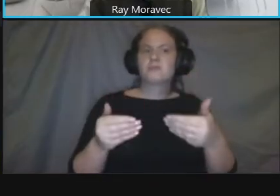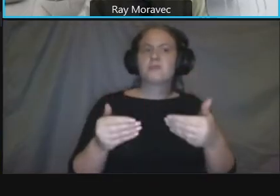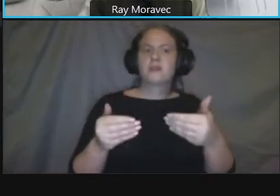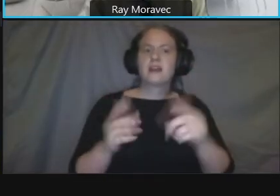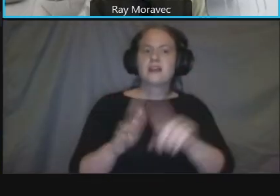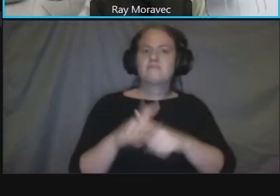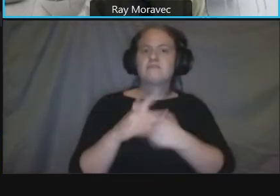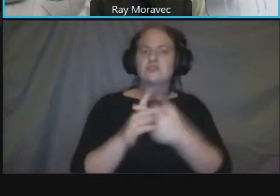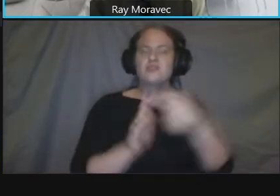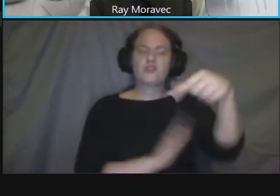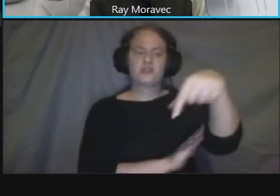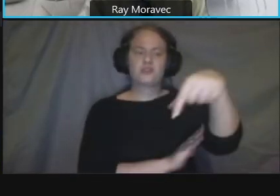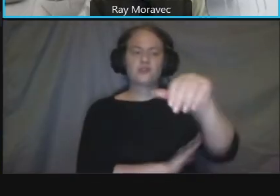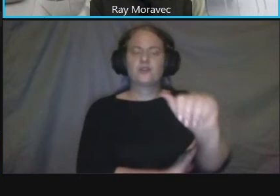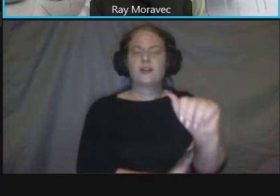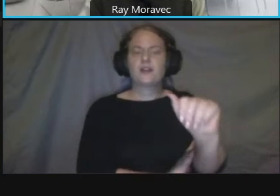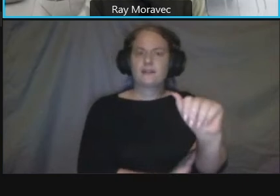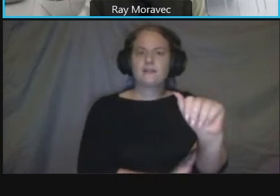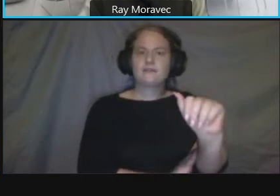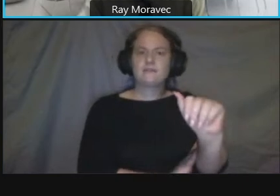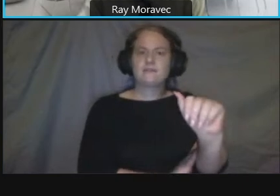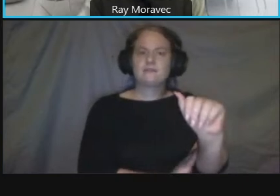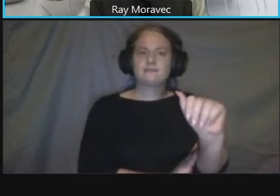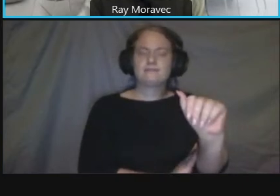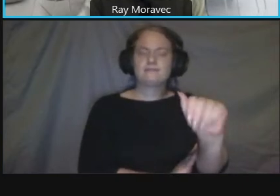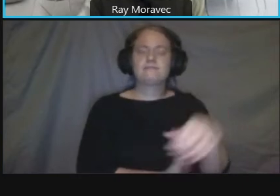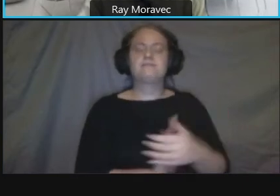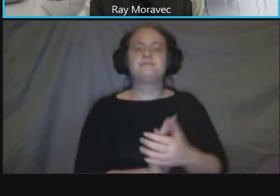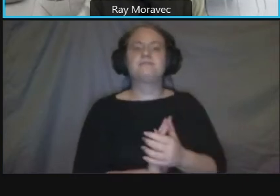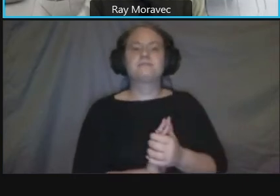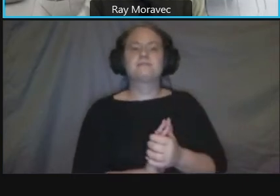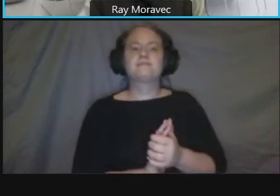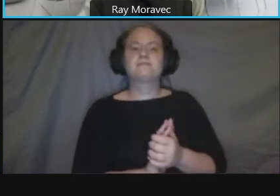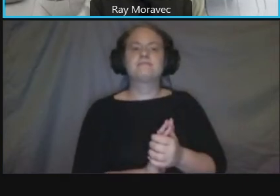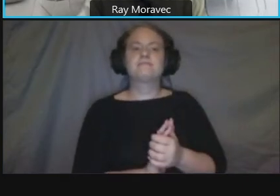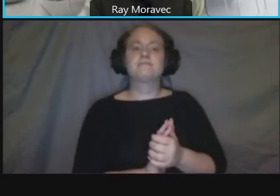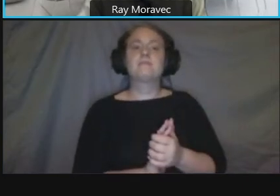answer stage and really the opportunity you've heard from us but we'd like to hear from you